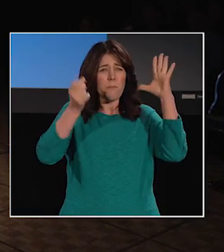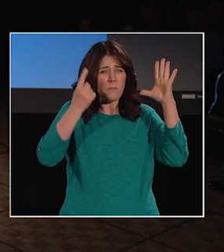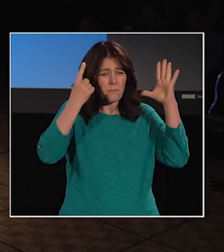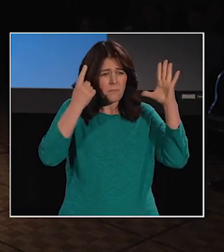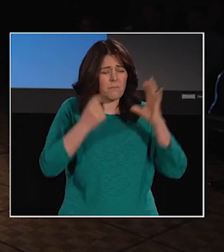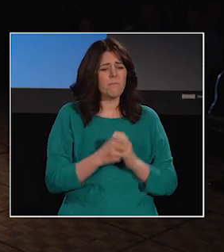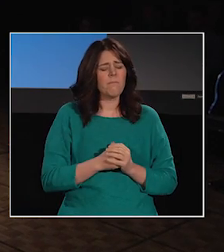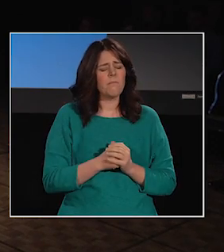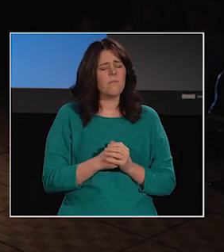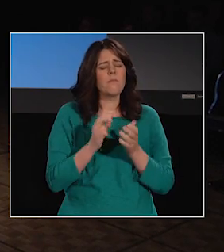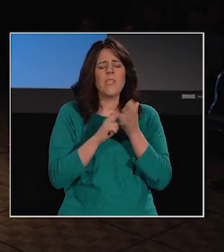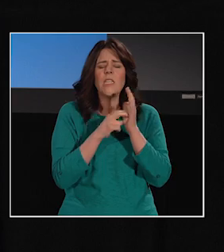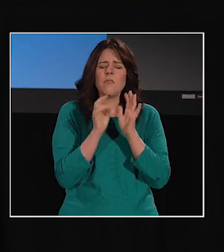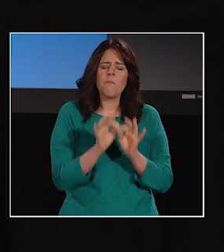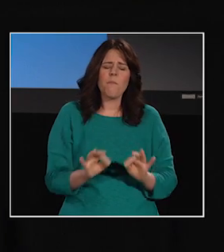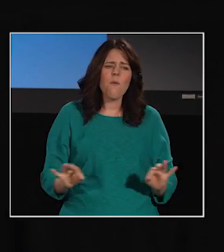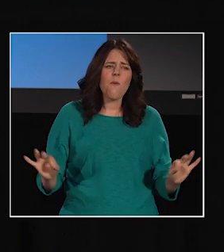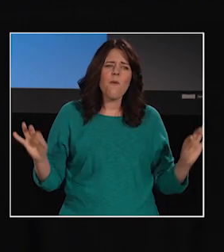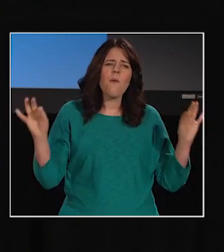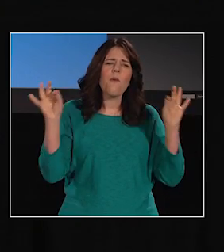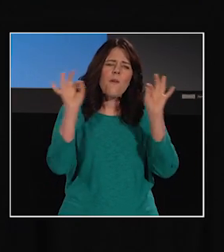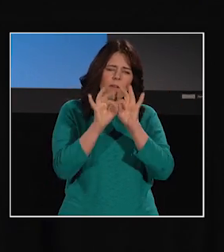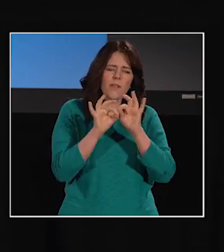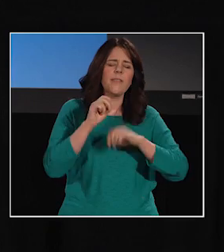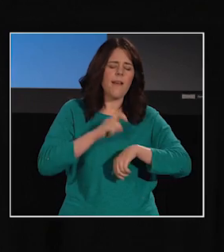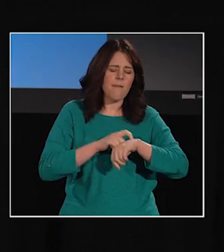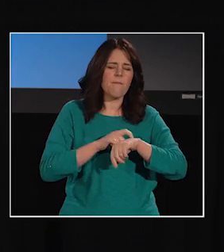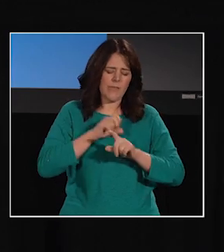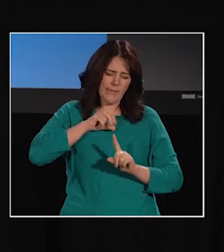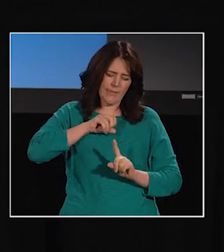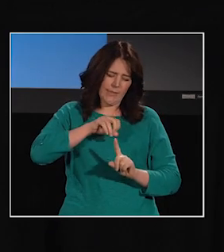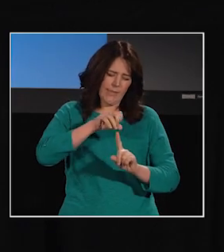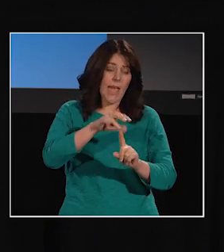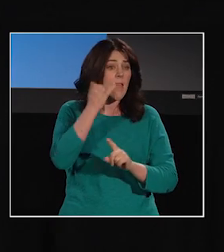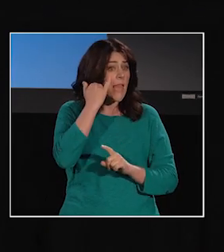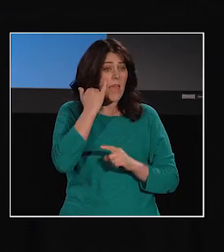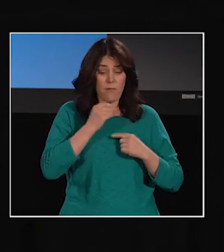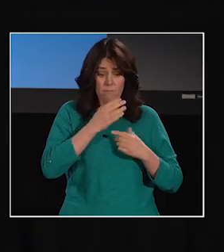This is a critical period, and if we don't acquire our first language during that time,